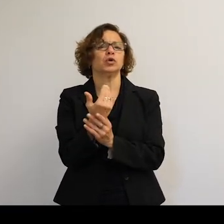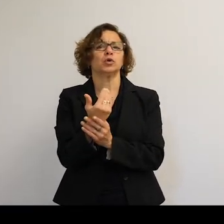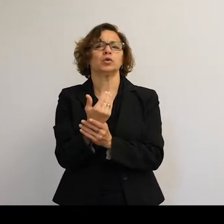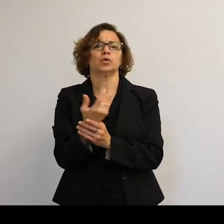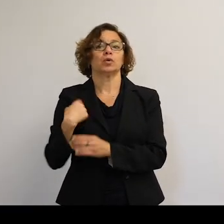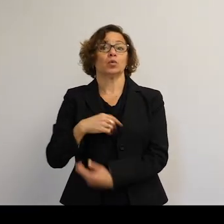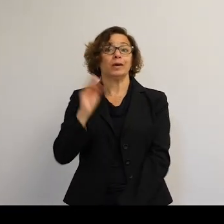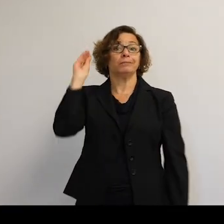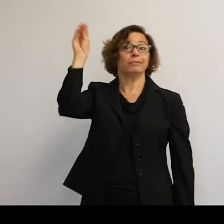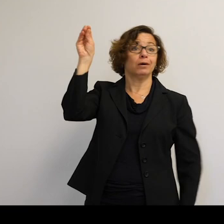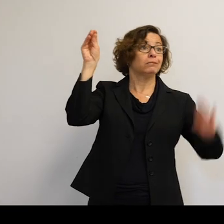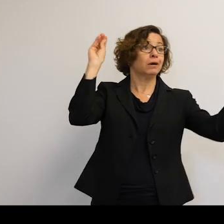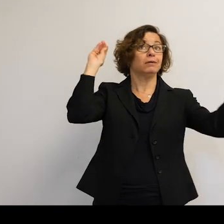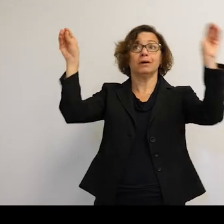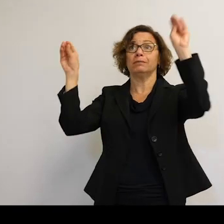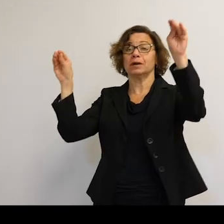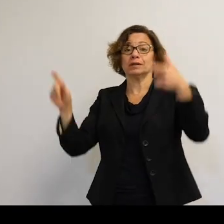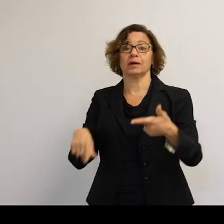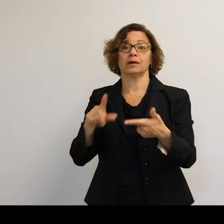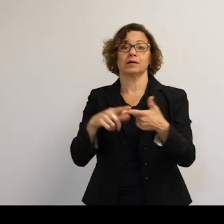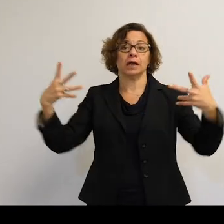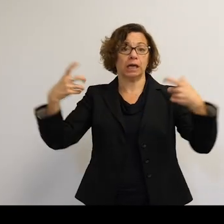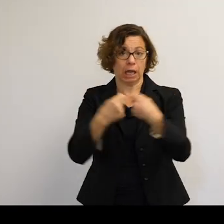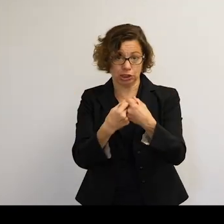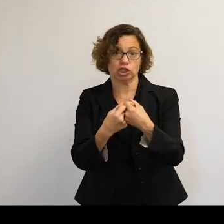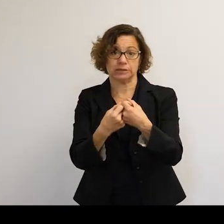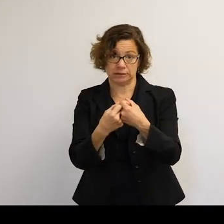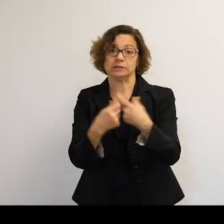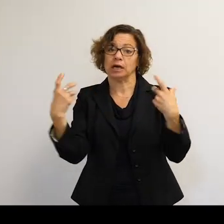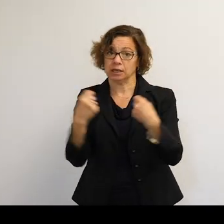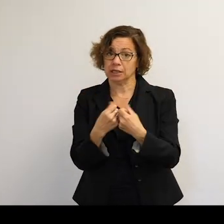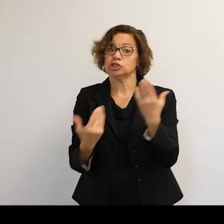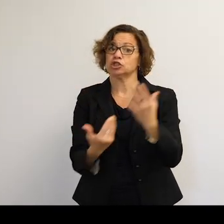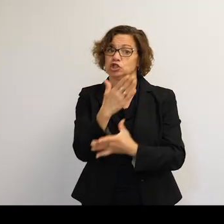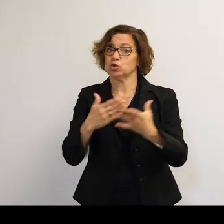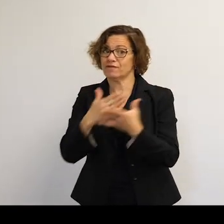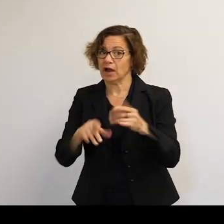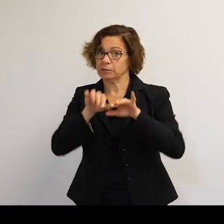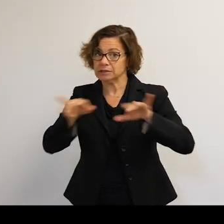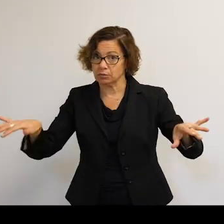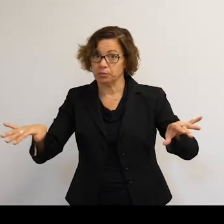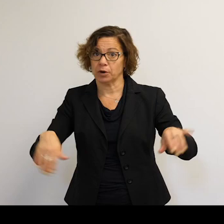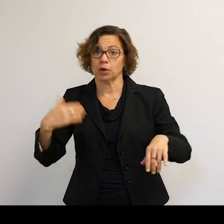new objects and collisions causing these new fragments.